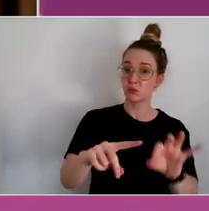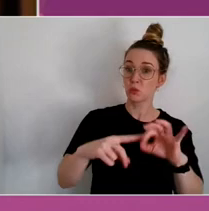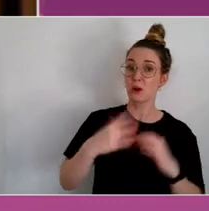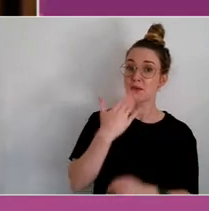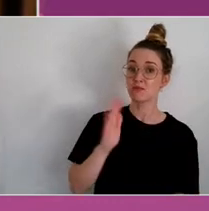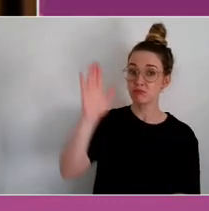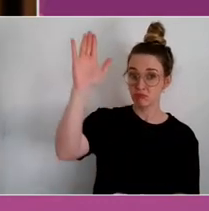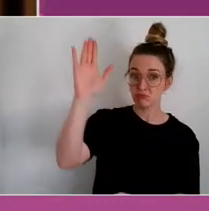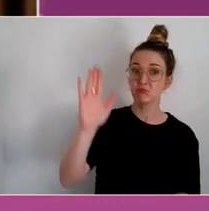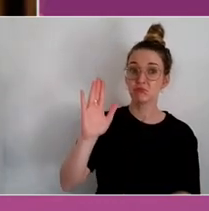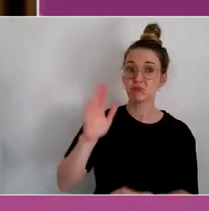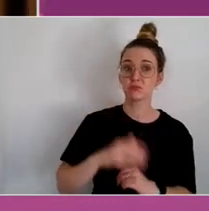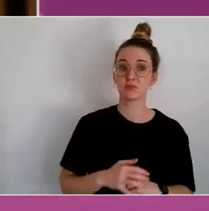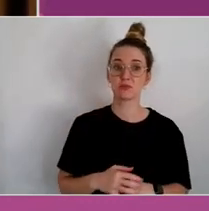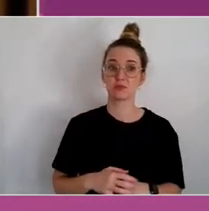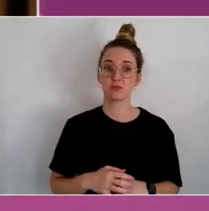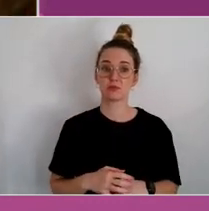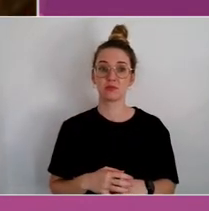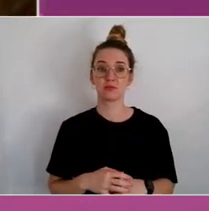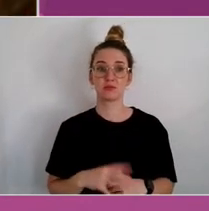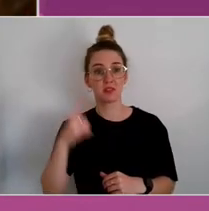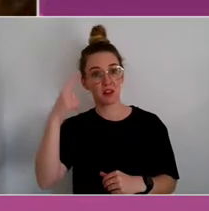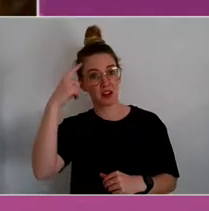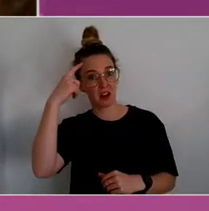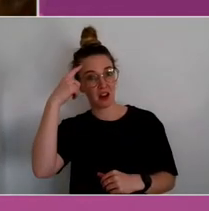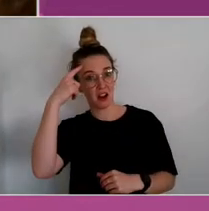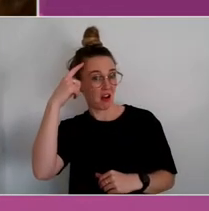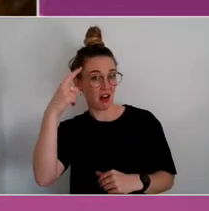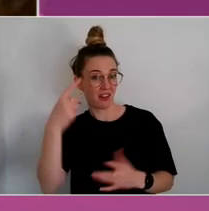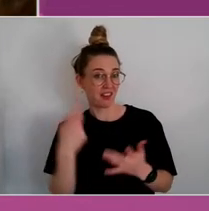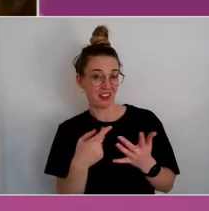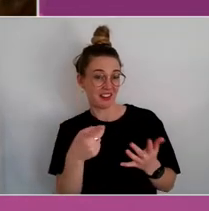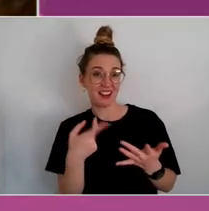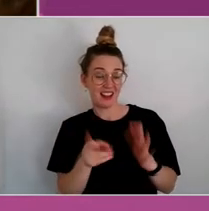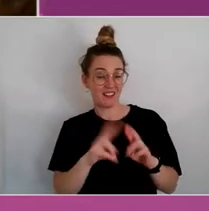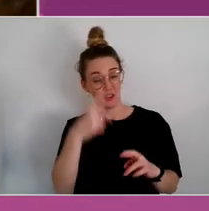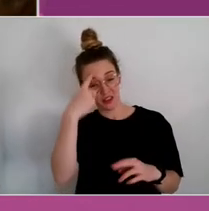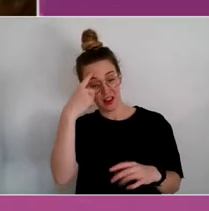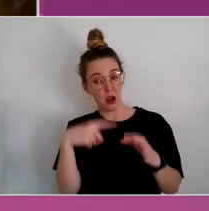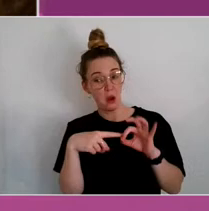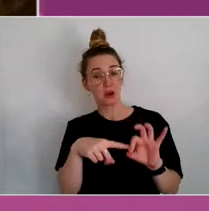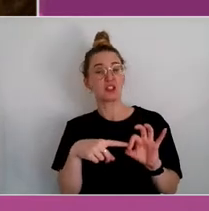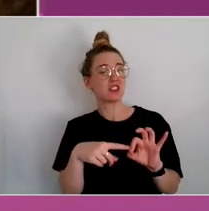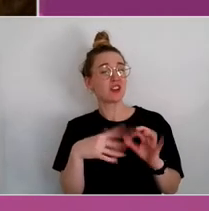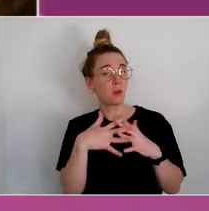You're probably doing another 50 people a favour who want that exact question asked.